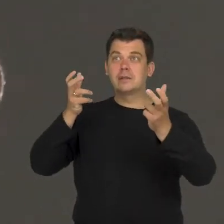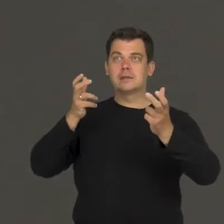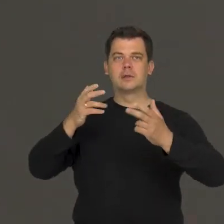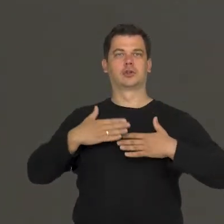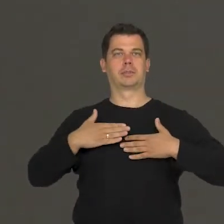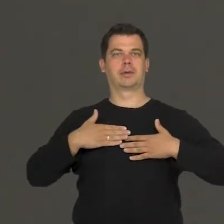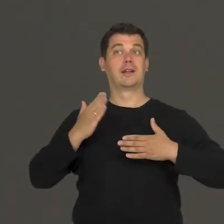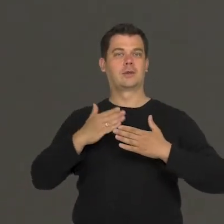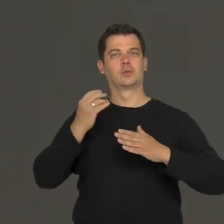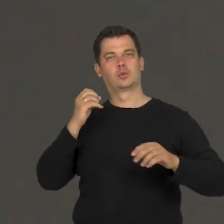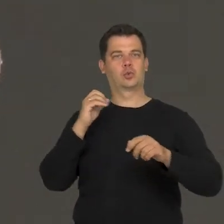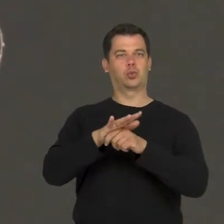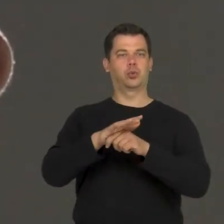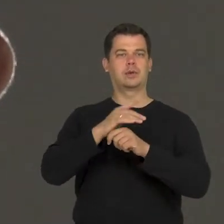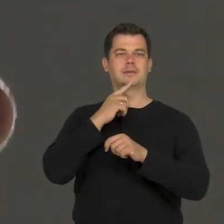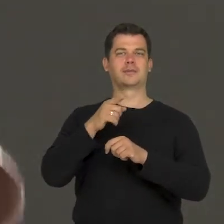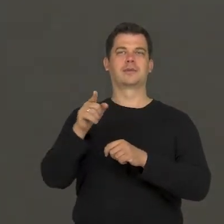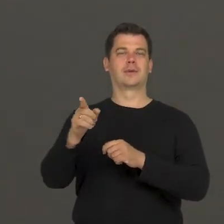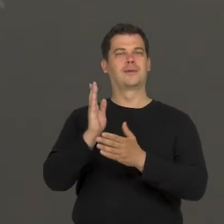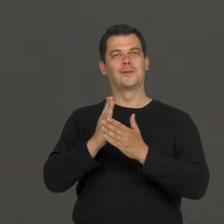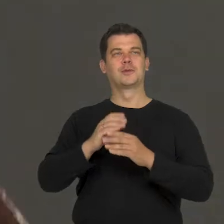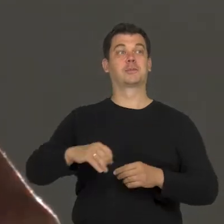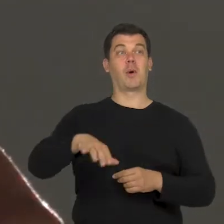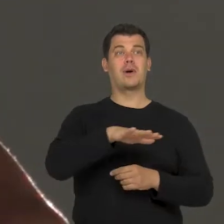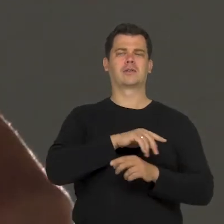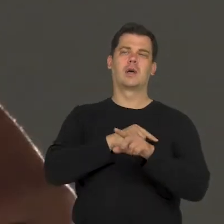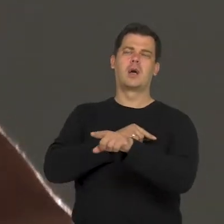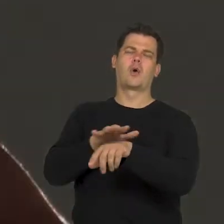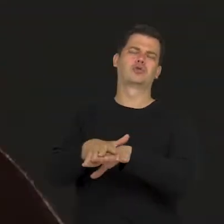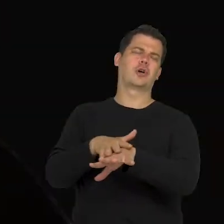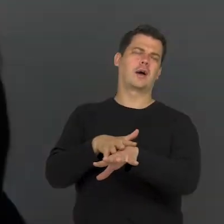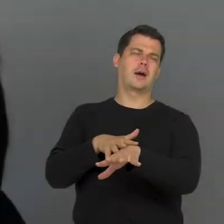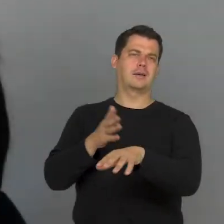by telling the viewer how to feel.